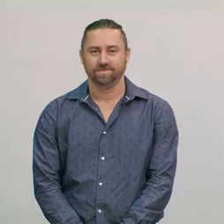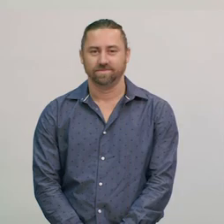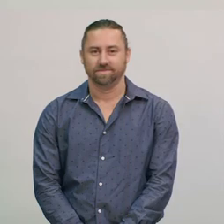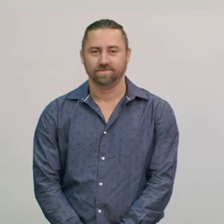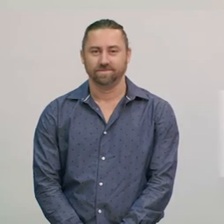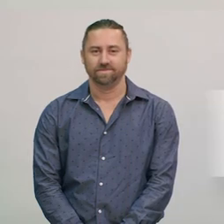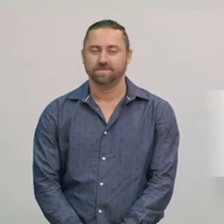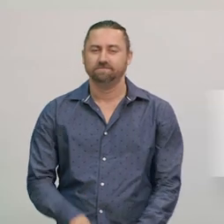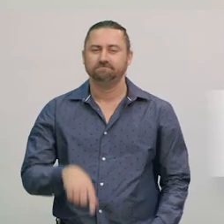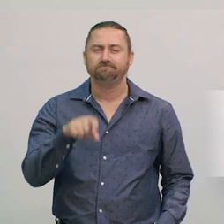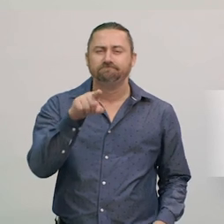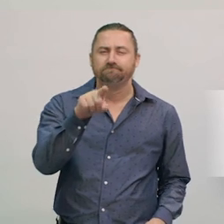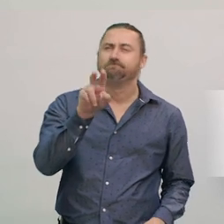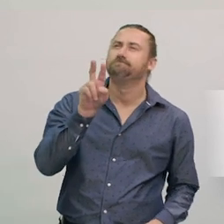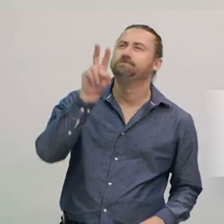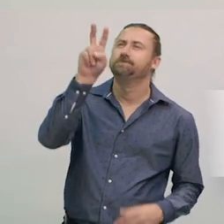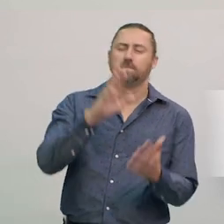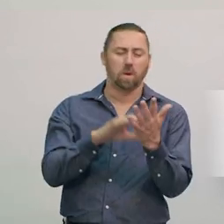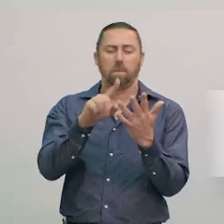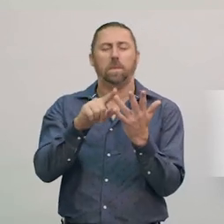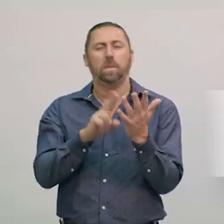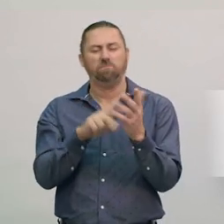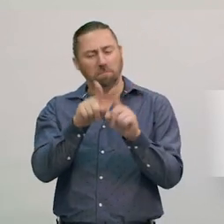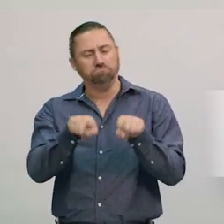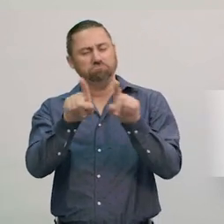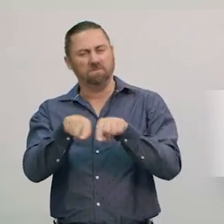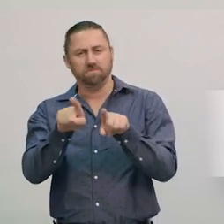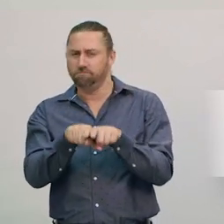Have you ever noticed the Moon appears to change shape in the night sky?